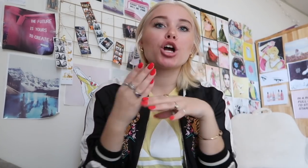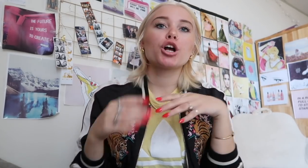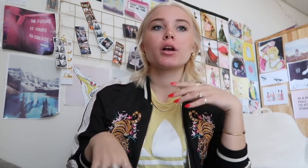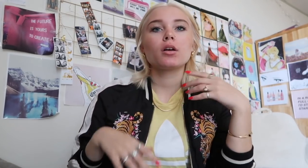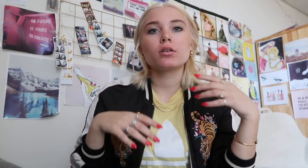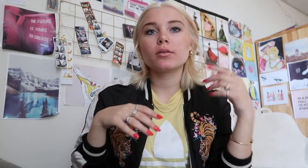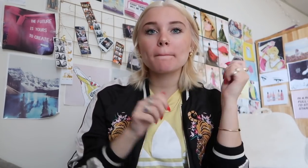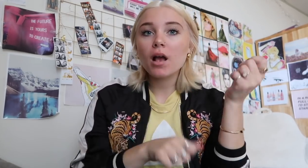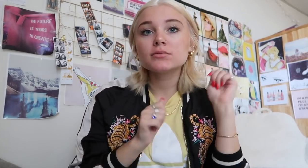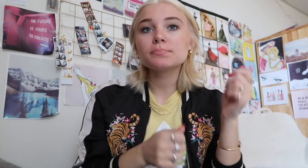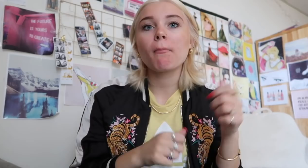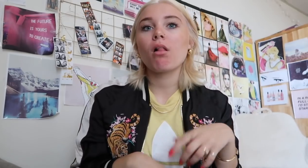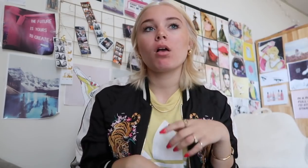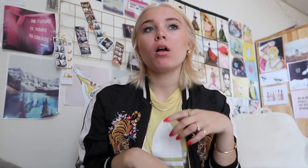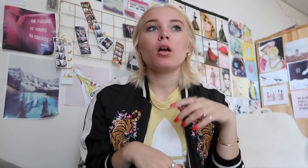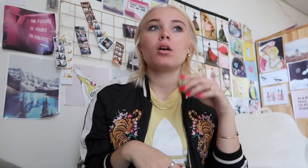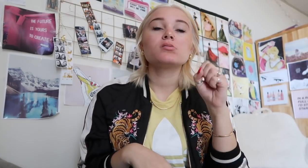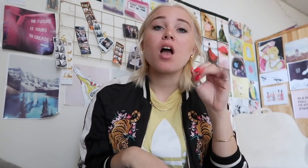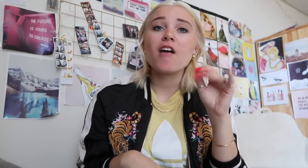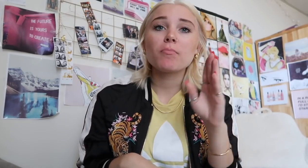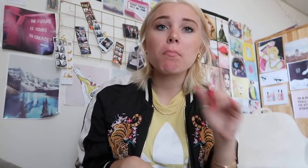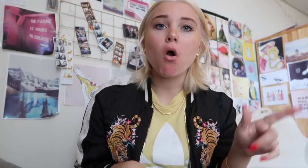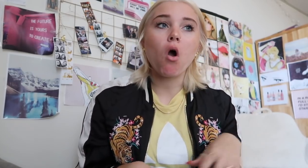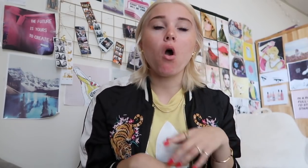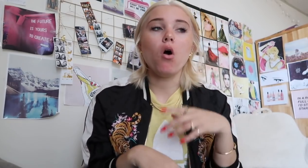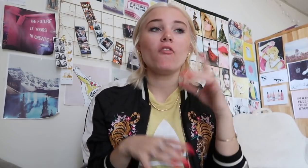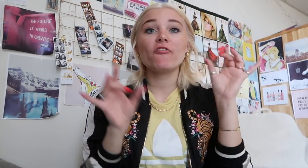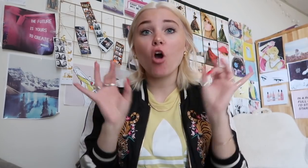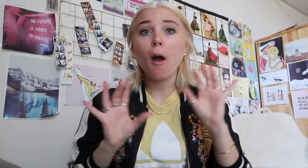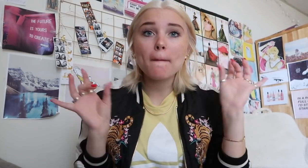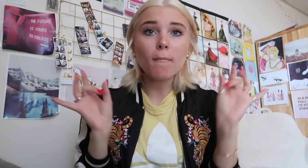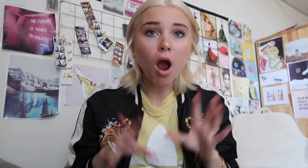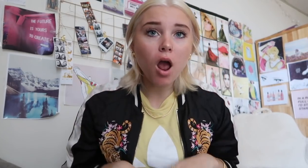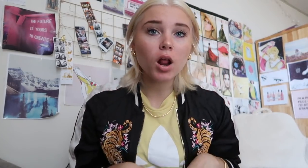I played soccer, basketball, baseball, softball, and volleyball